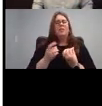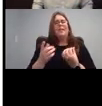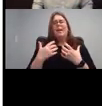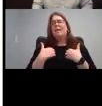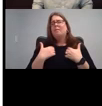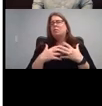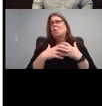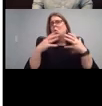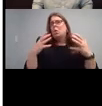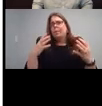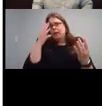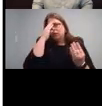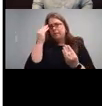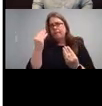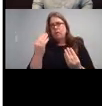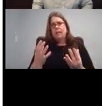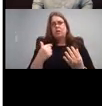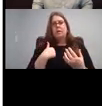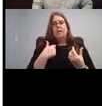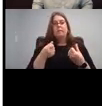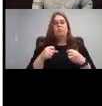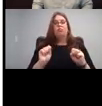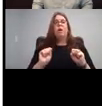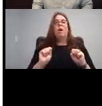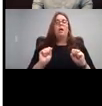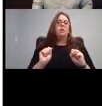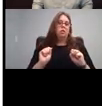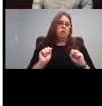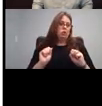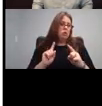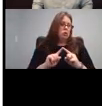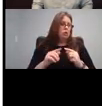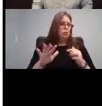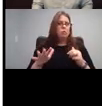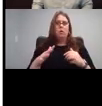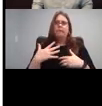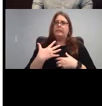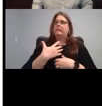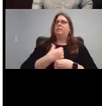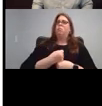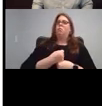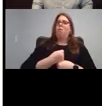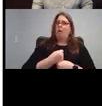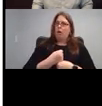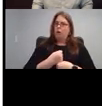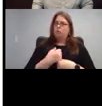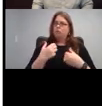and I tried to sort of summarize with include on the website as well.